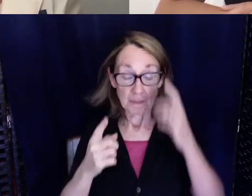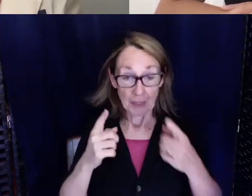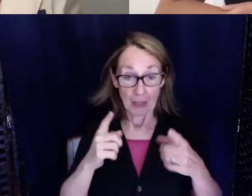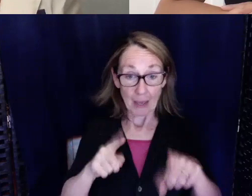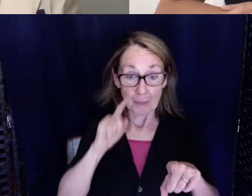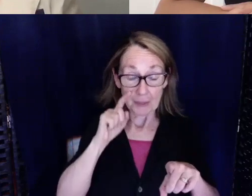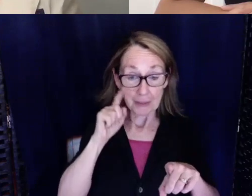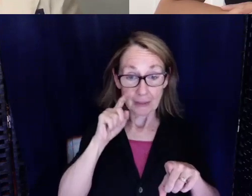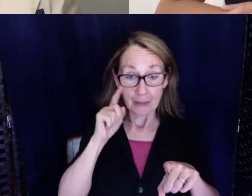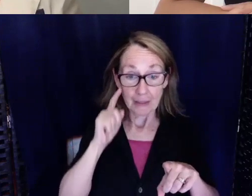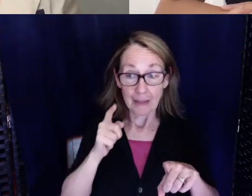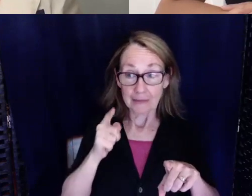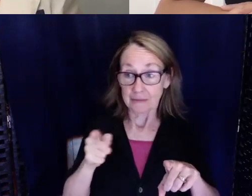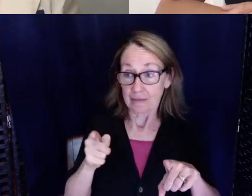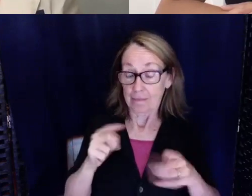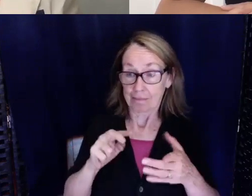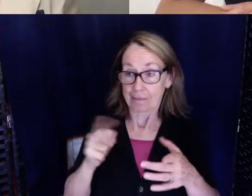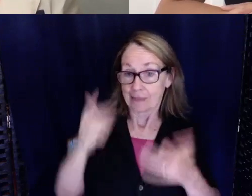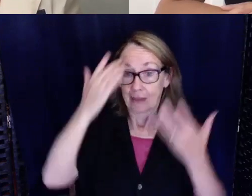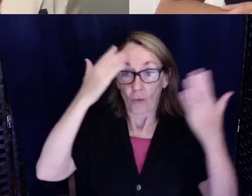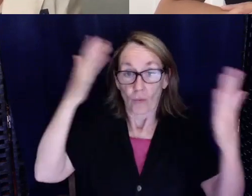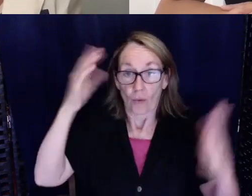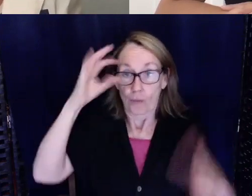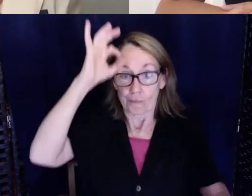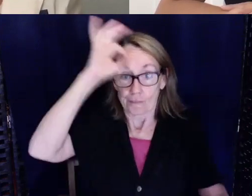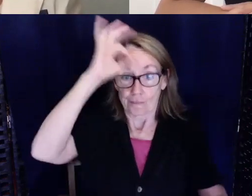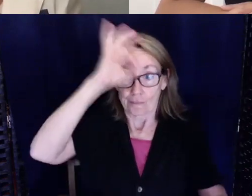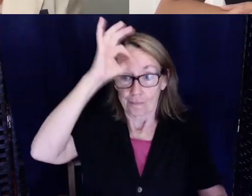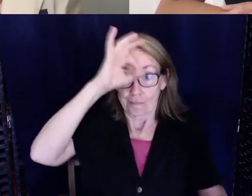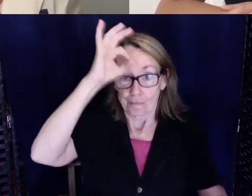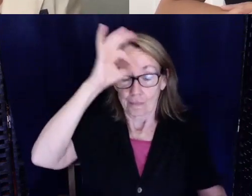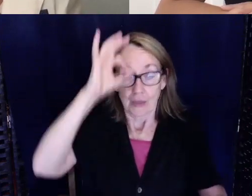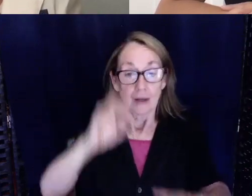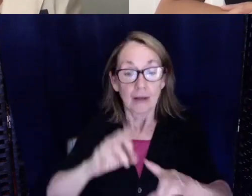they just don't know. For example, my phone.